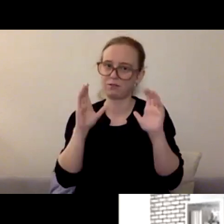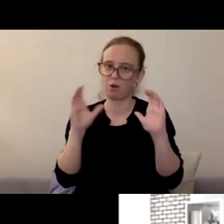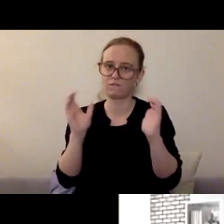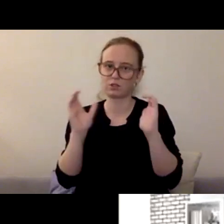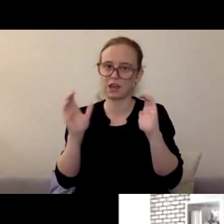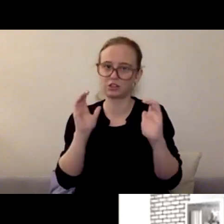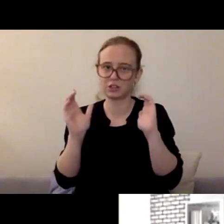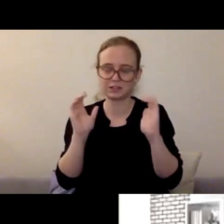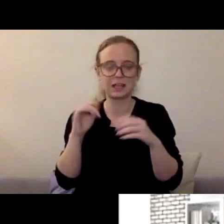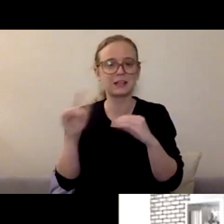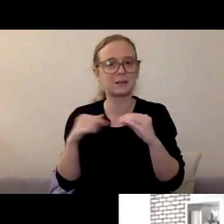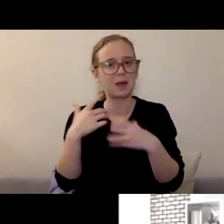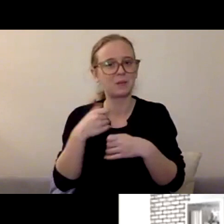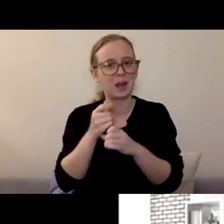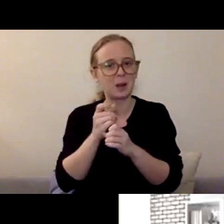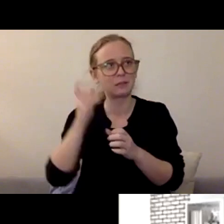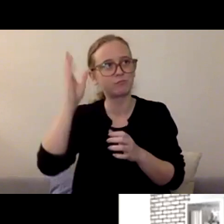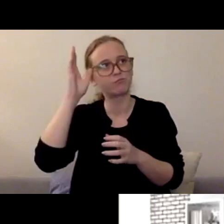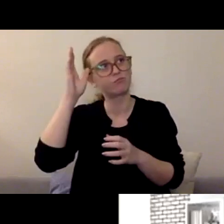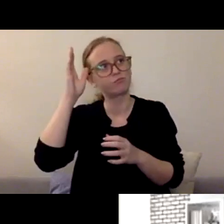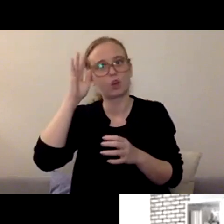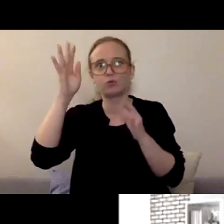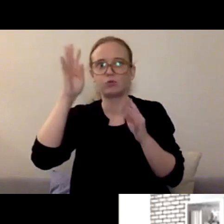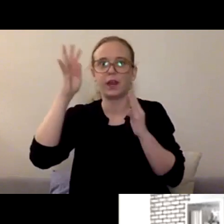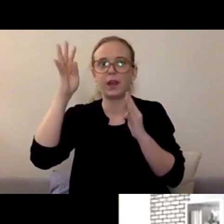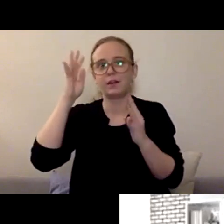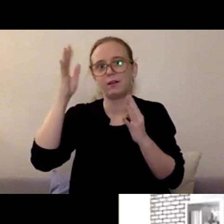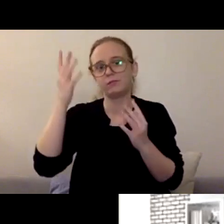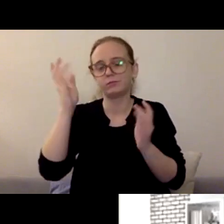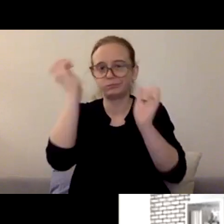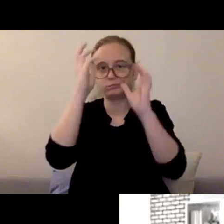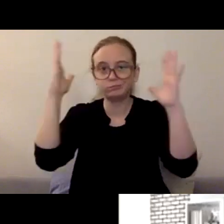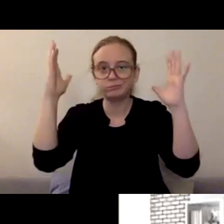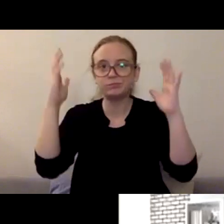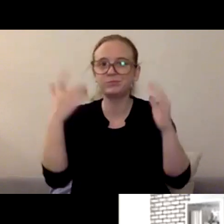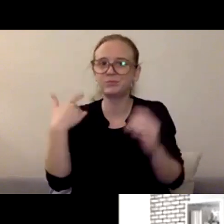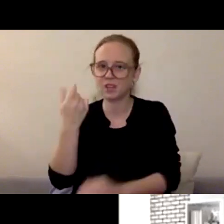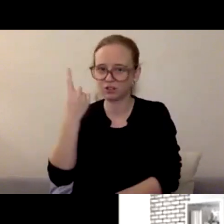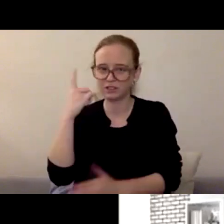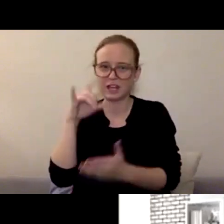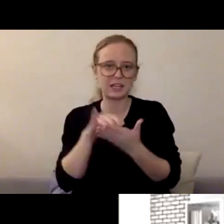It's about understanding that human connection and social connection is still so incredibly important.